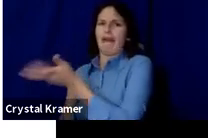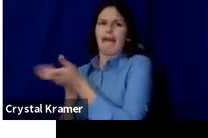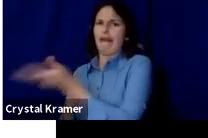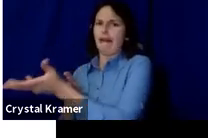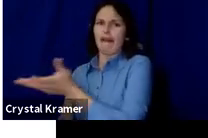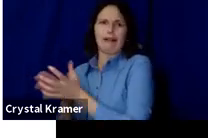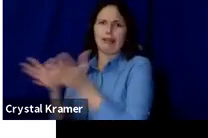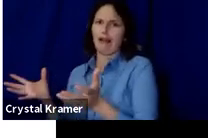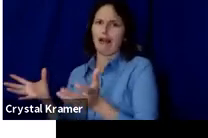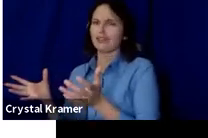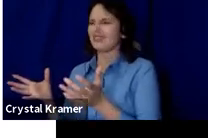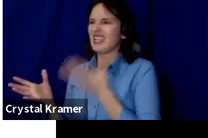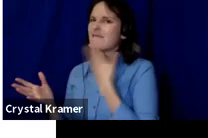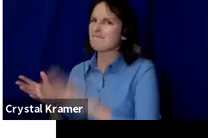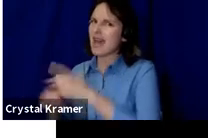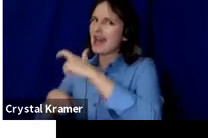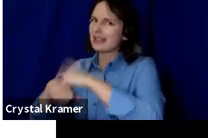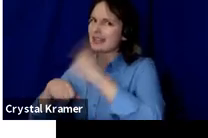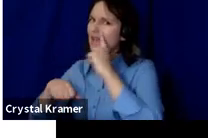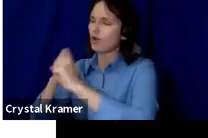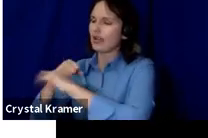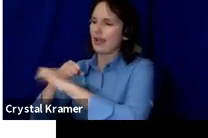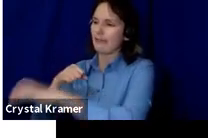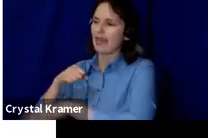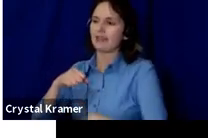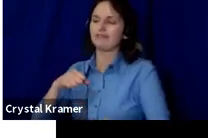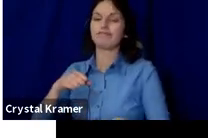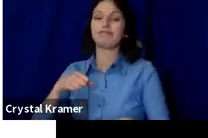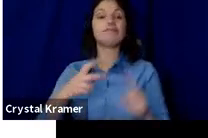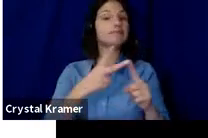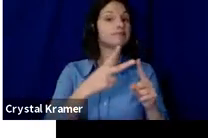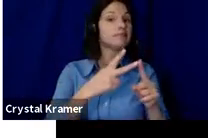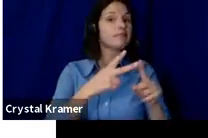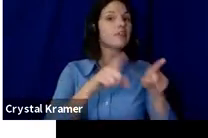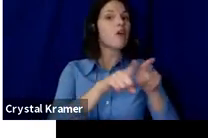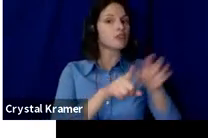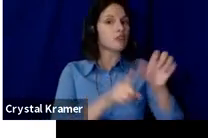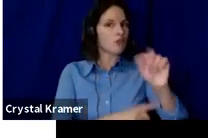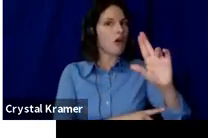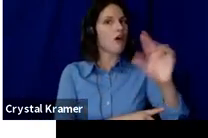The same is true for August. Just because people are trying to get their last‑minute vacations in, they're trying